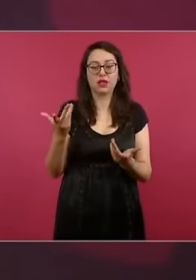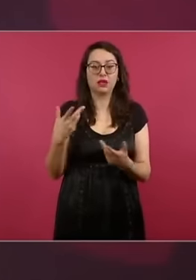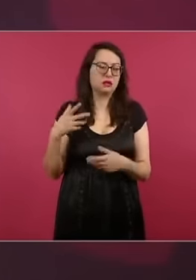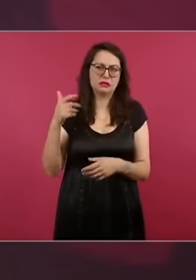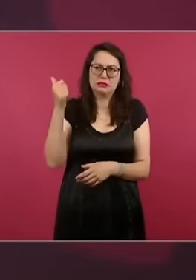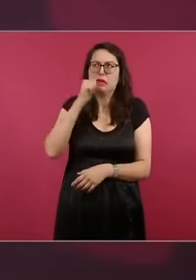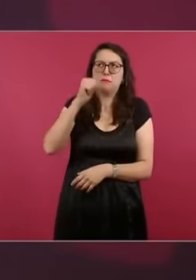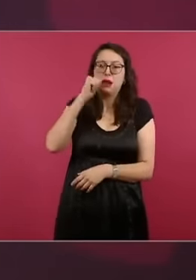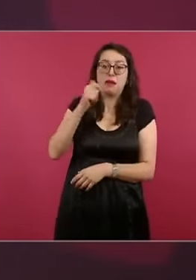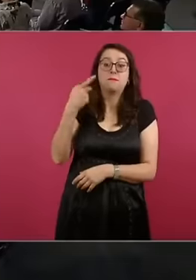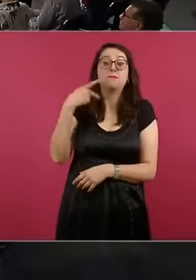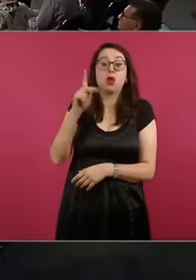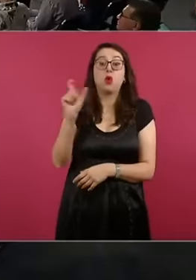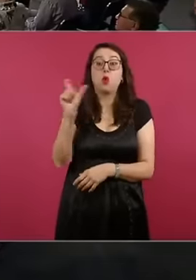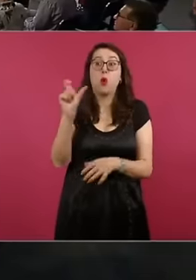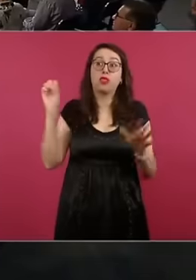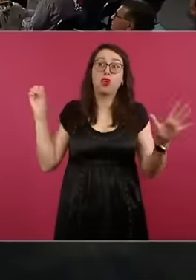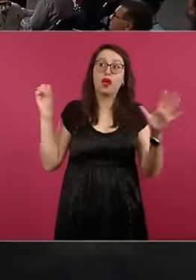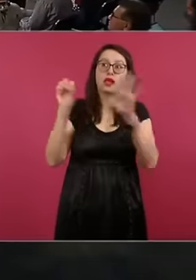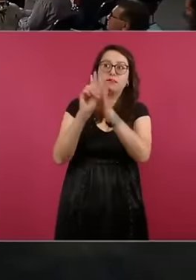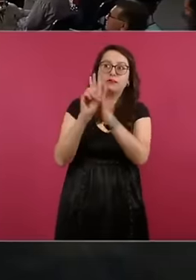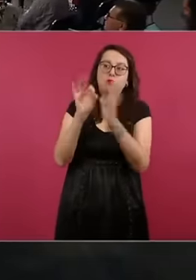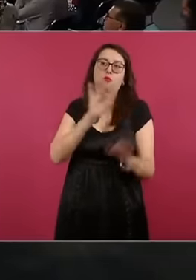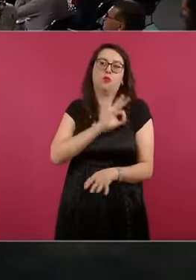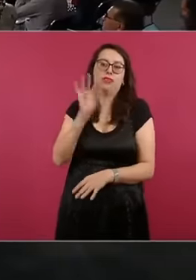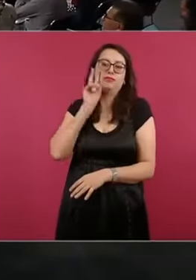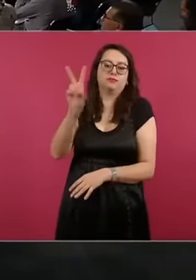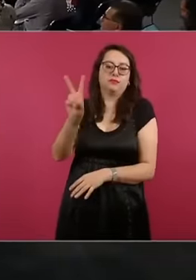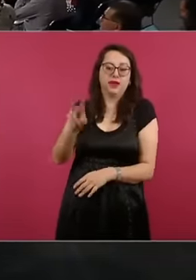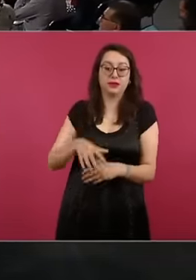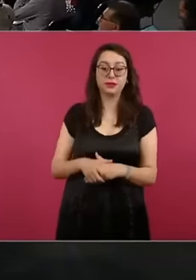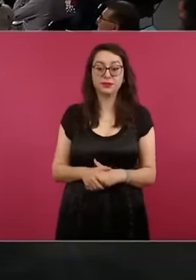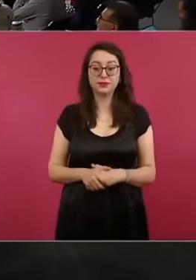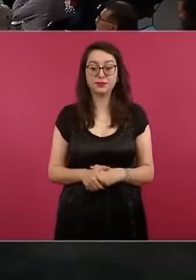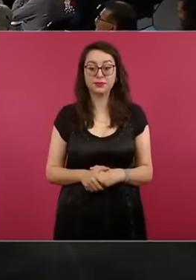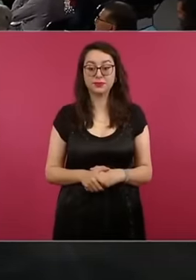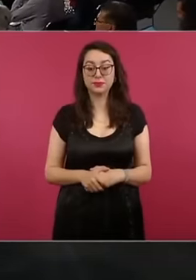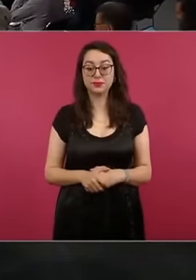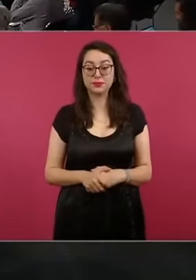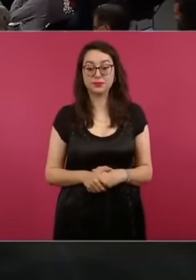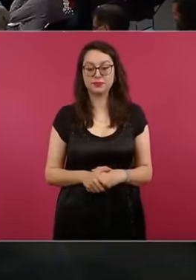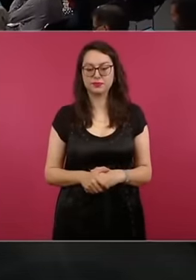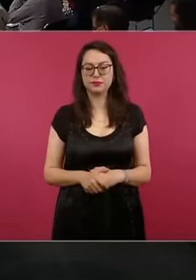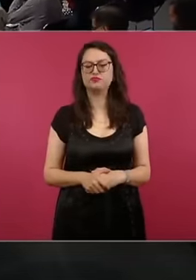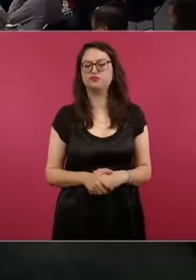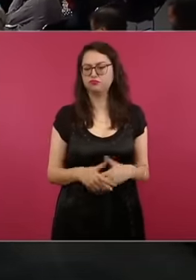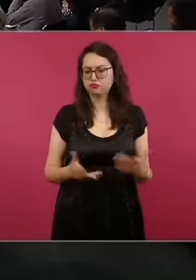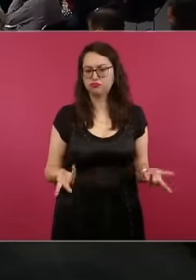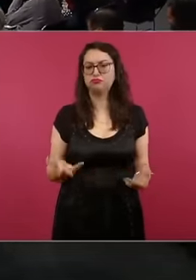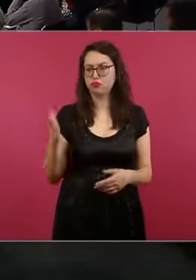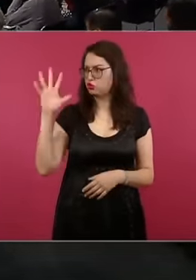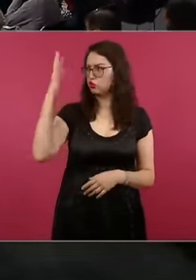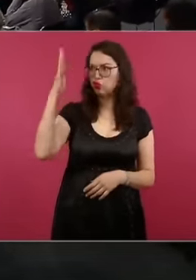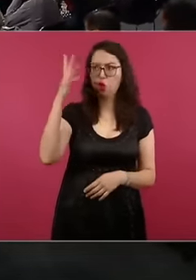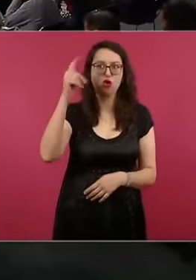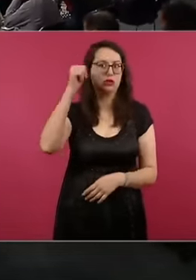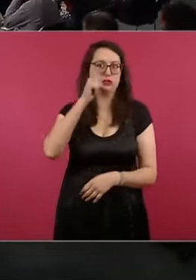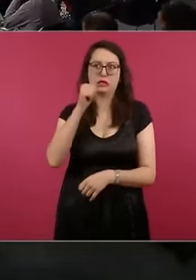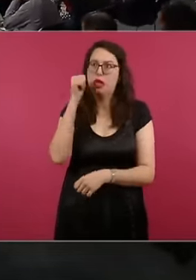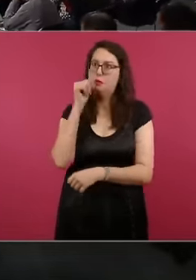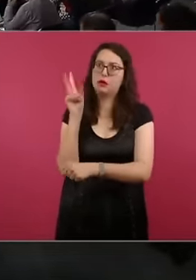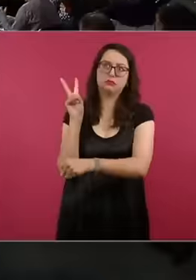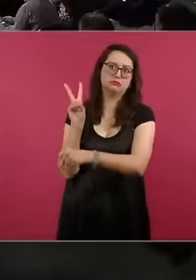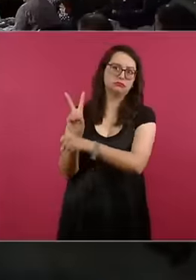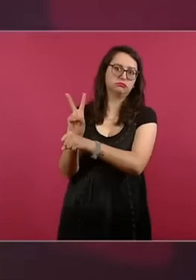eclipses, it is being constantly monitored, there is a national laboratory supported by the